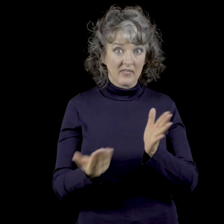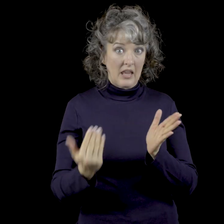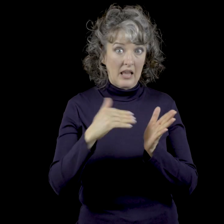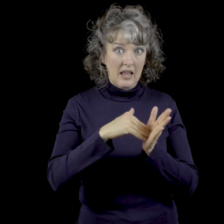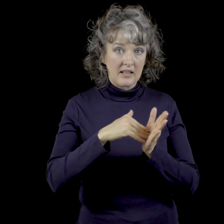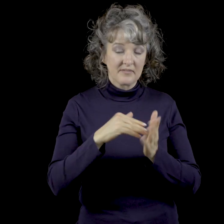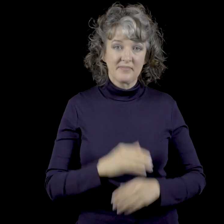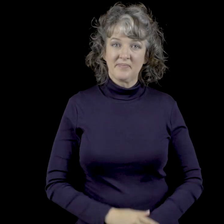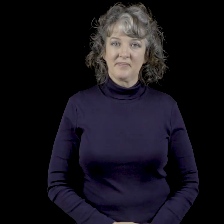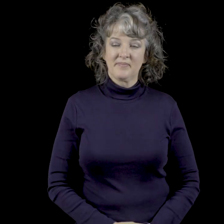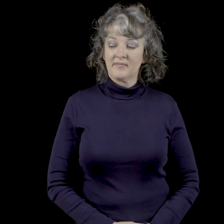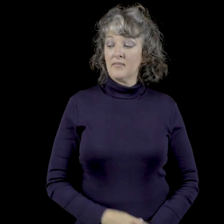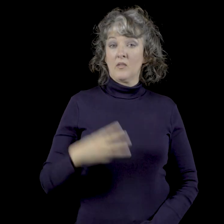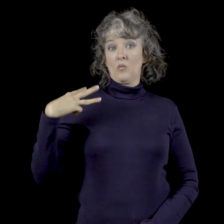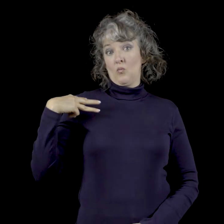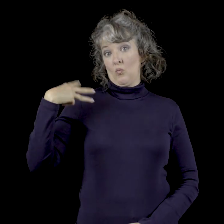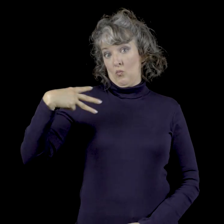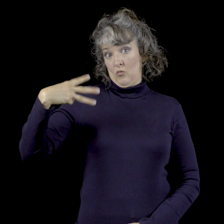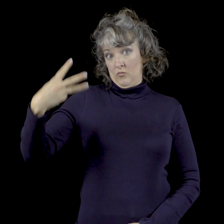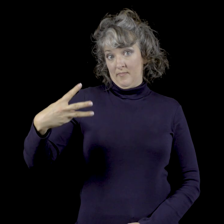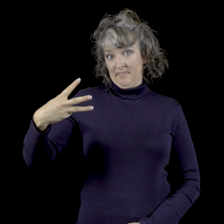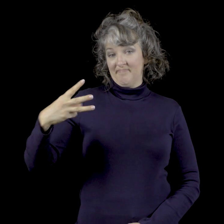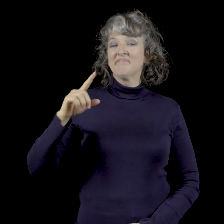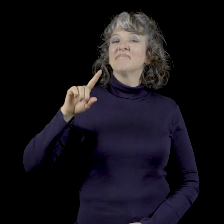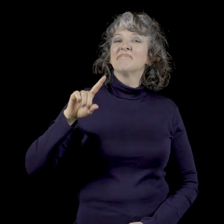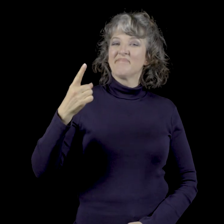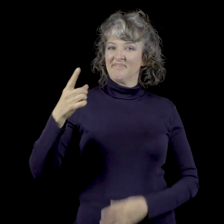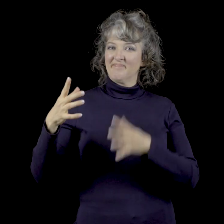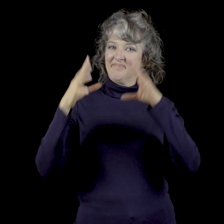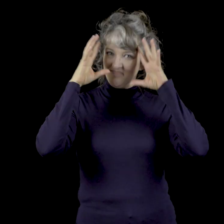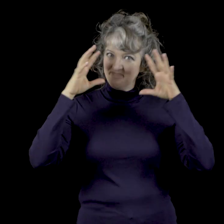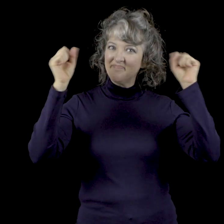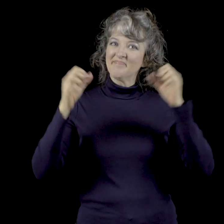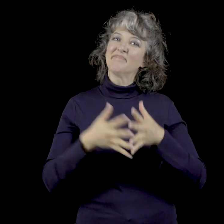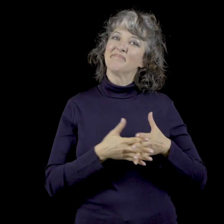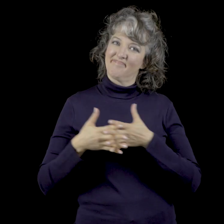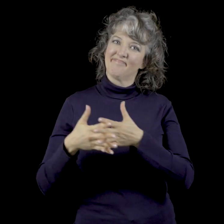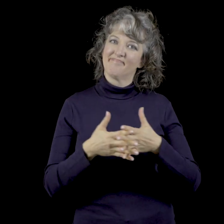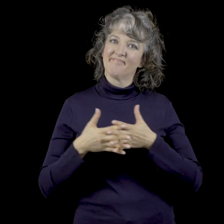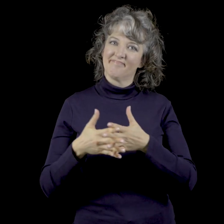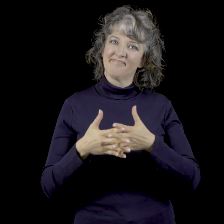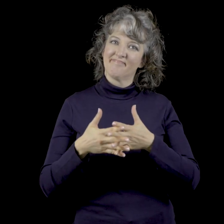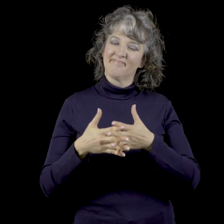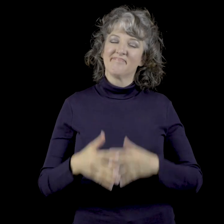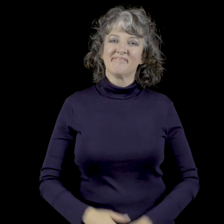Repeat George Washington, first chief executive in America.